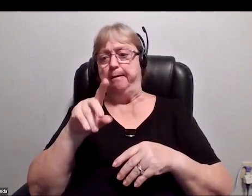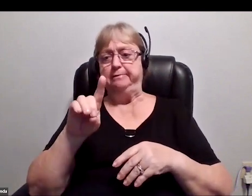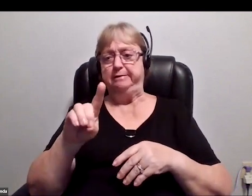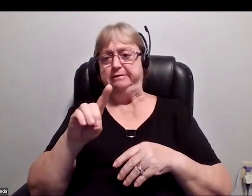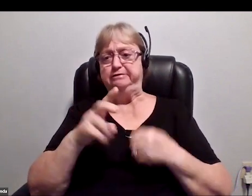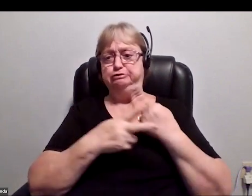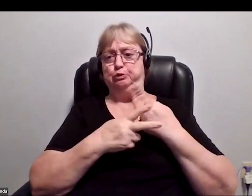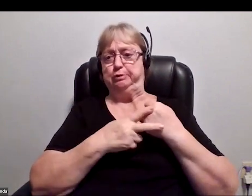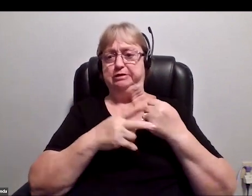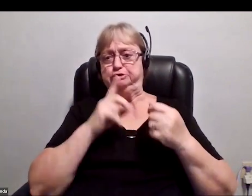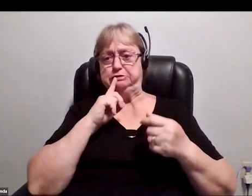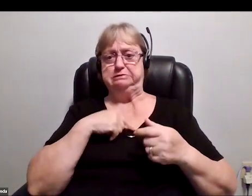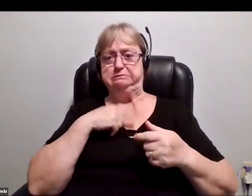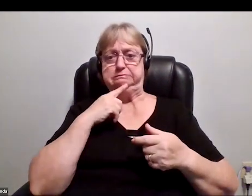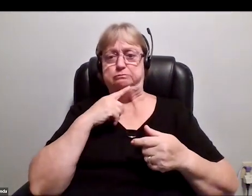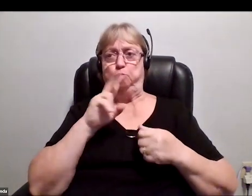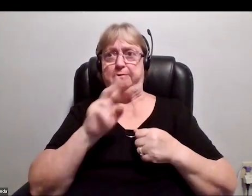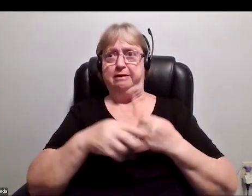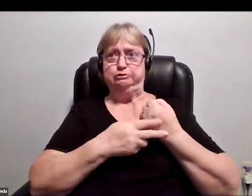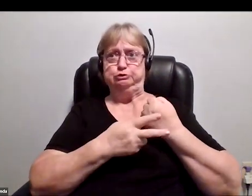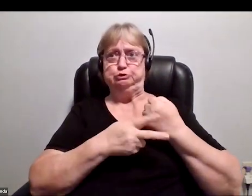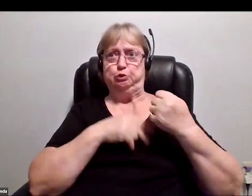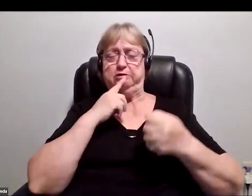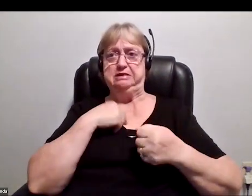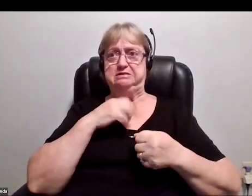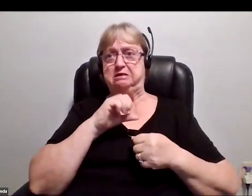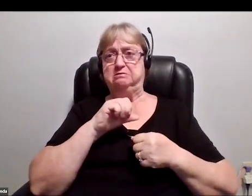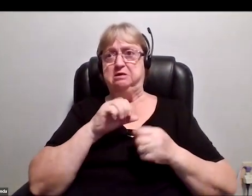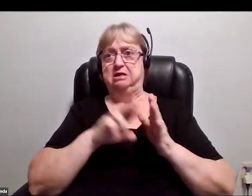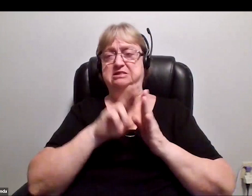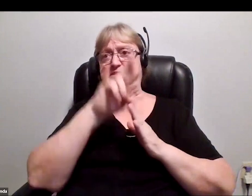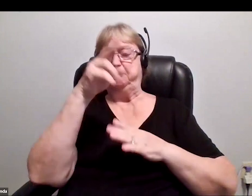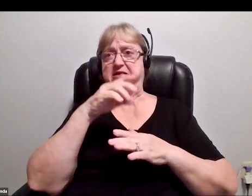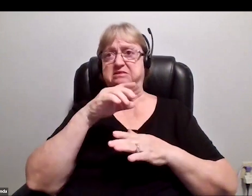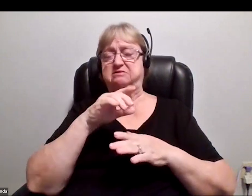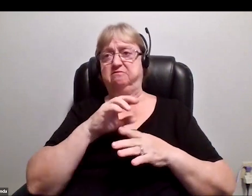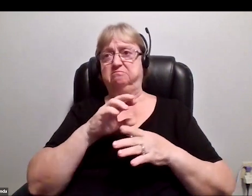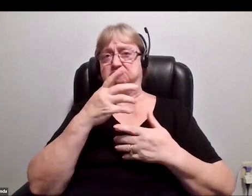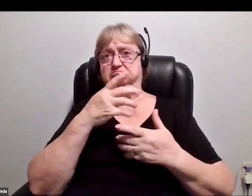spaceflight components. We couldn't check them out to work on them